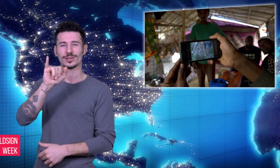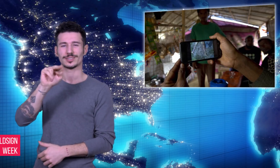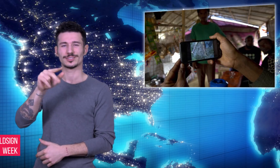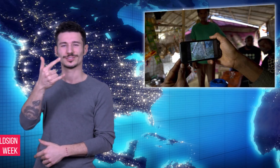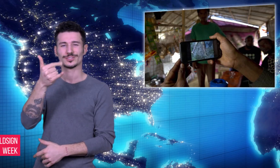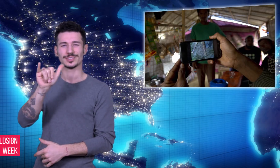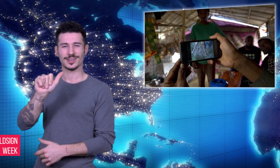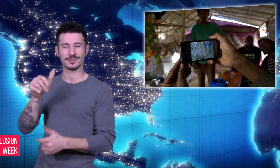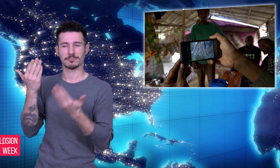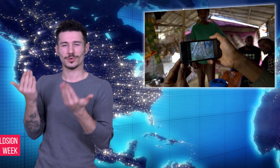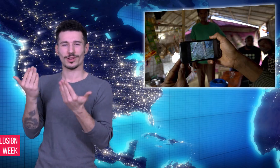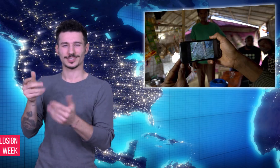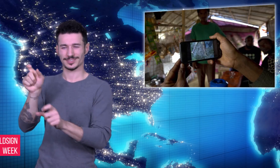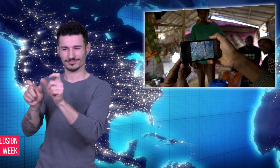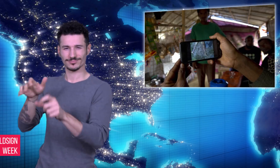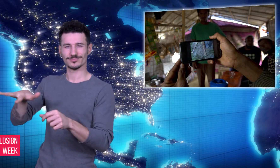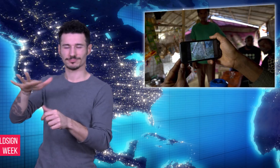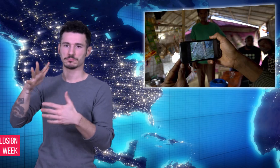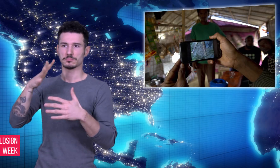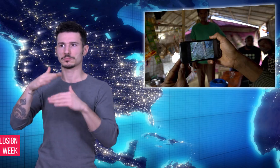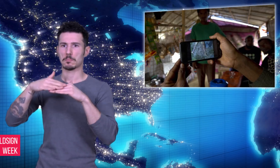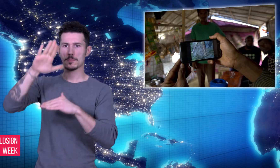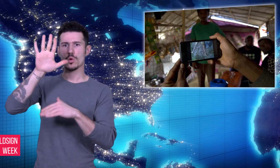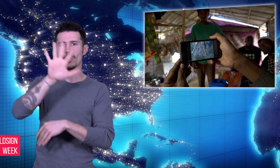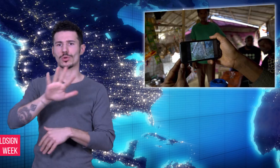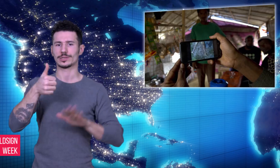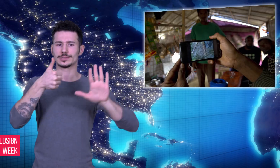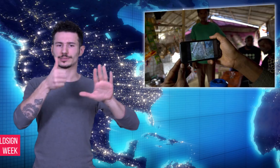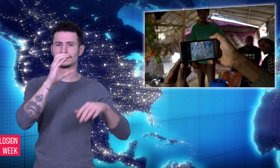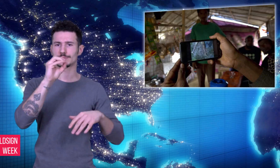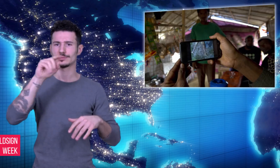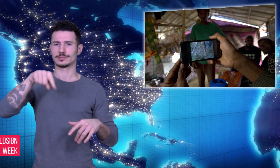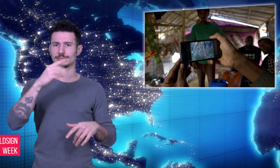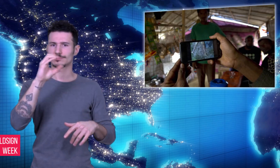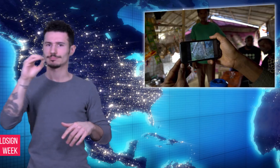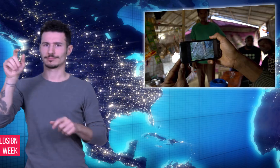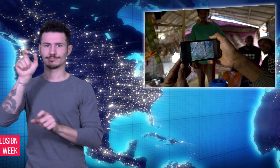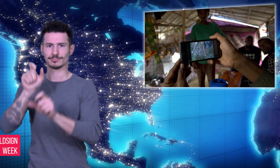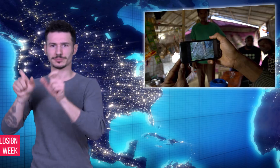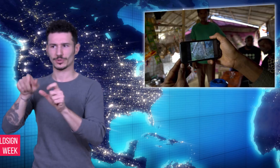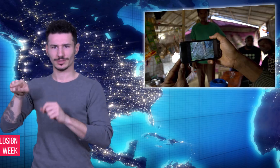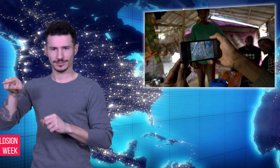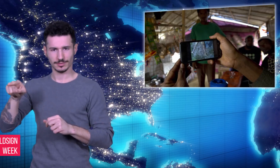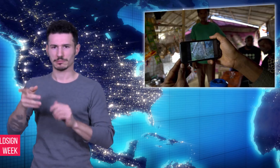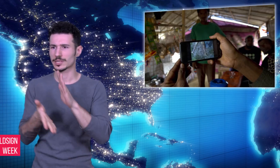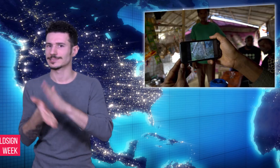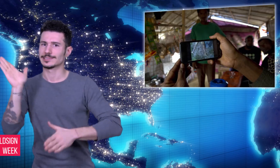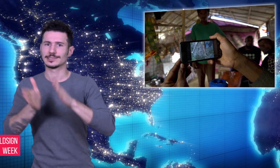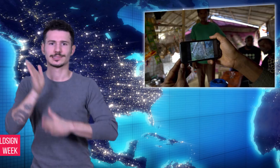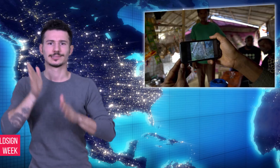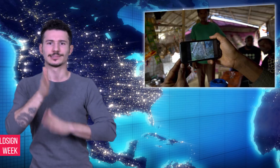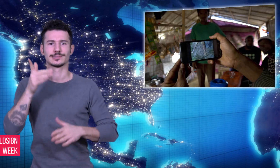Muslims have fled Myanmar to avoid, what the United Nations deemed,